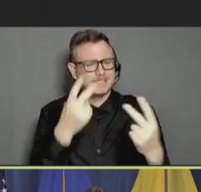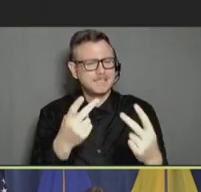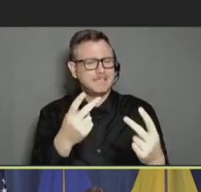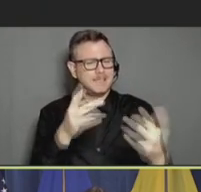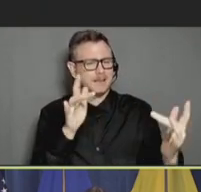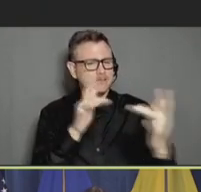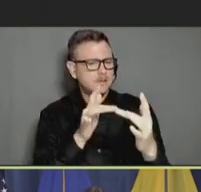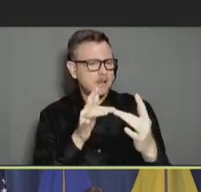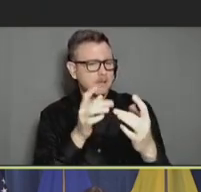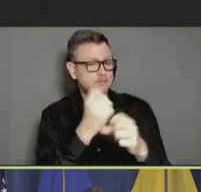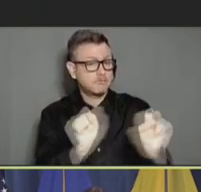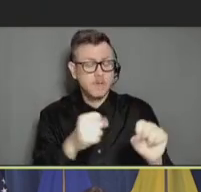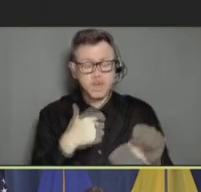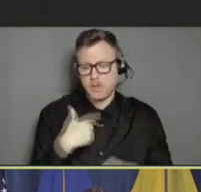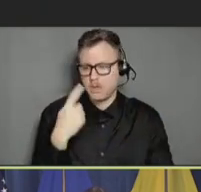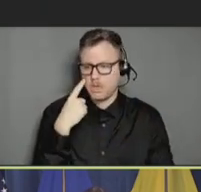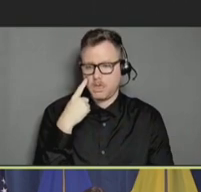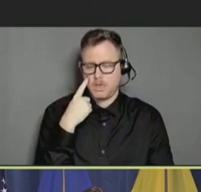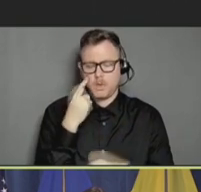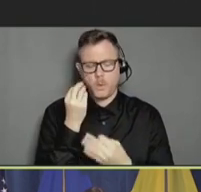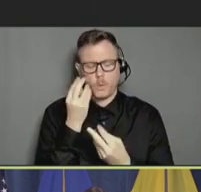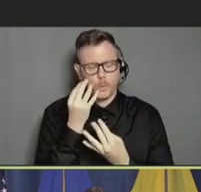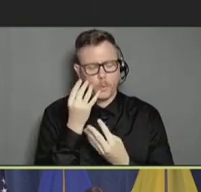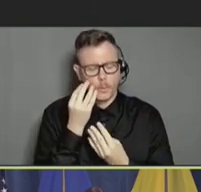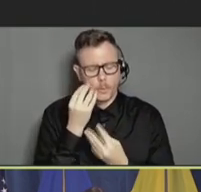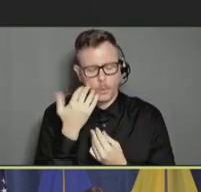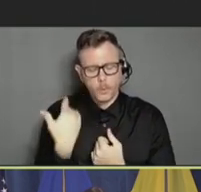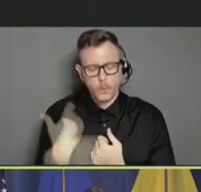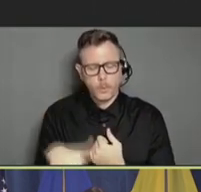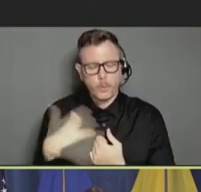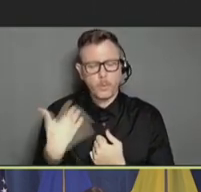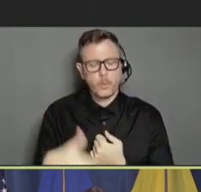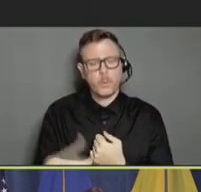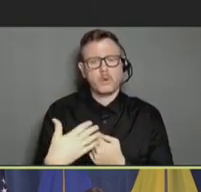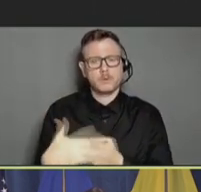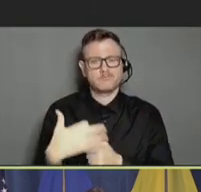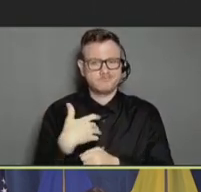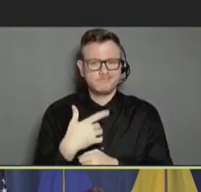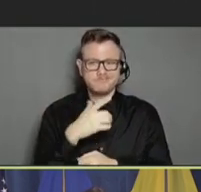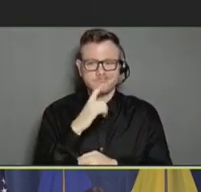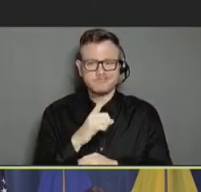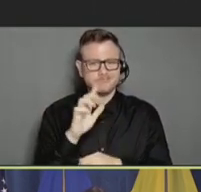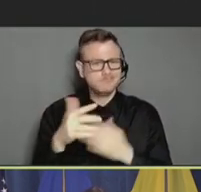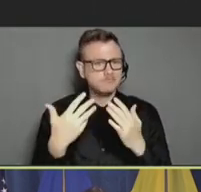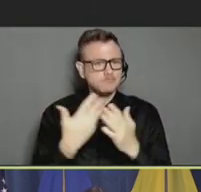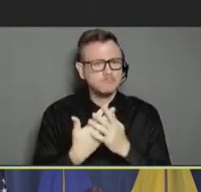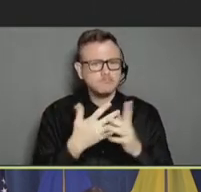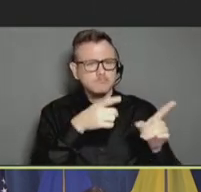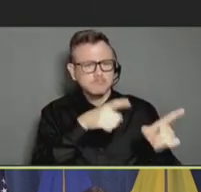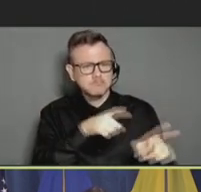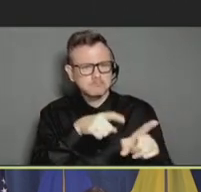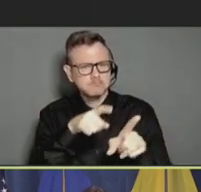So, I think a lot about this and really all that was happening. And there were moments